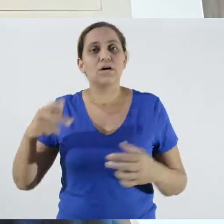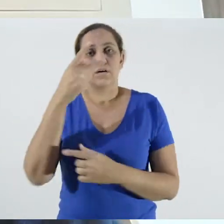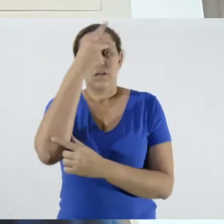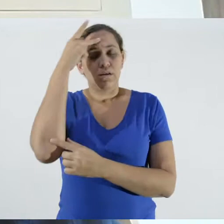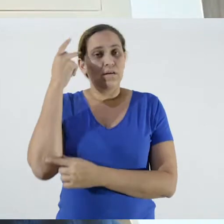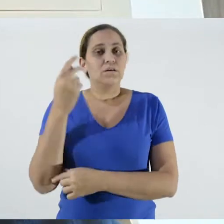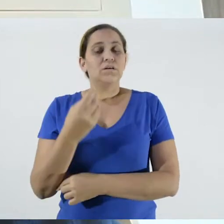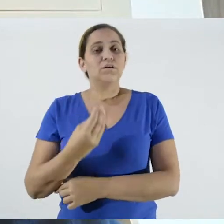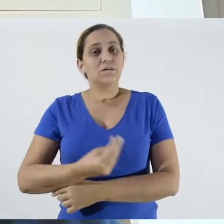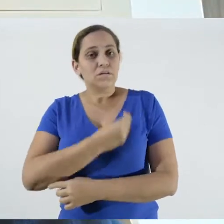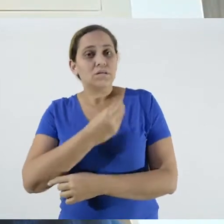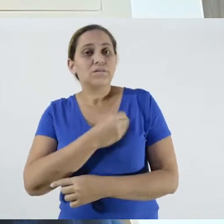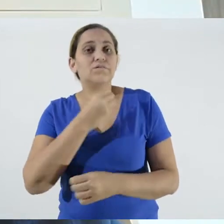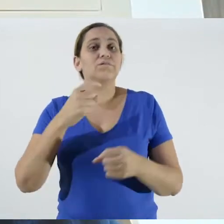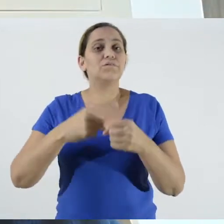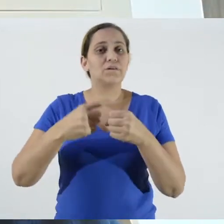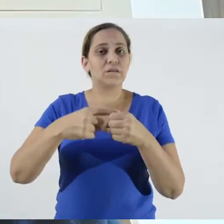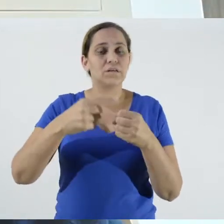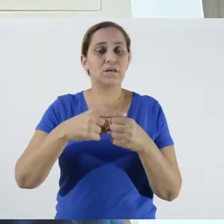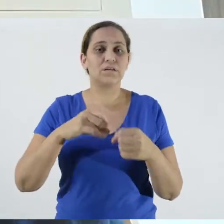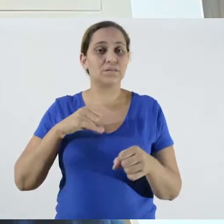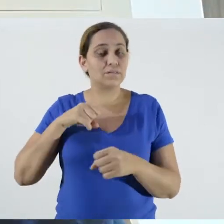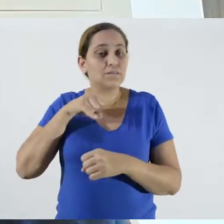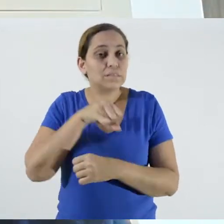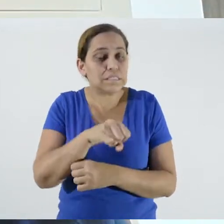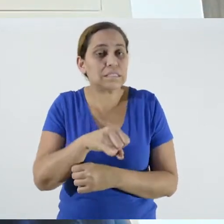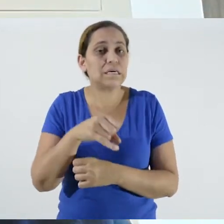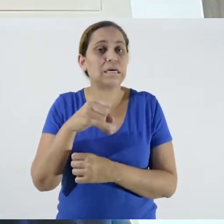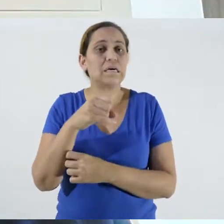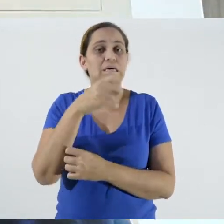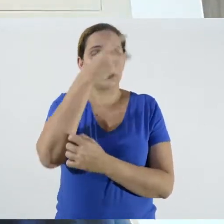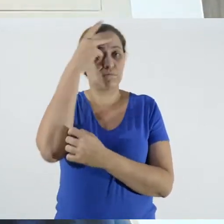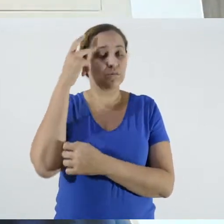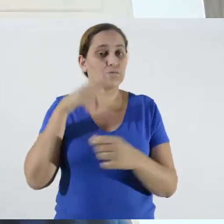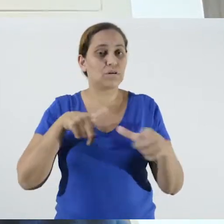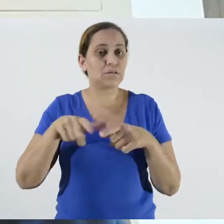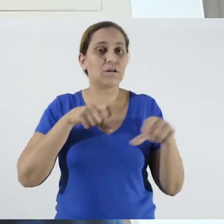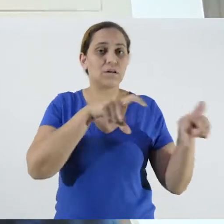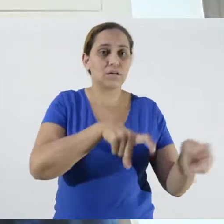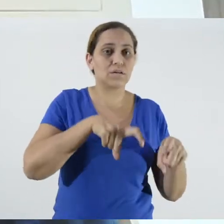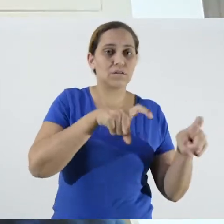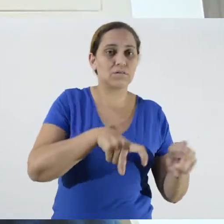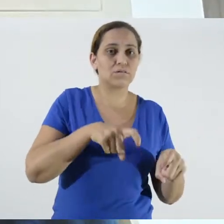gets sick, they will stop producing food. So it was never